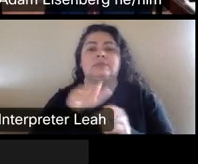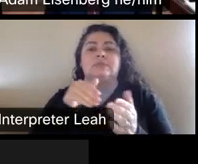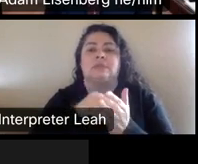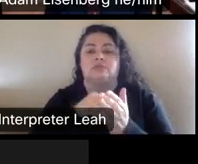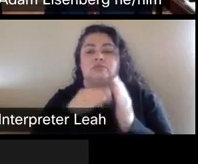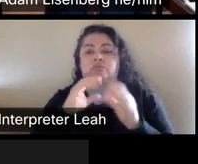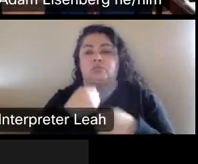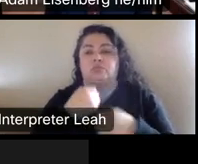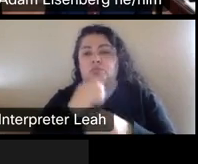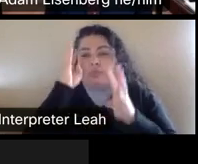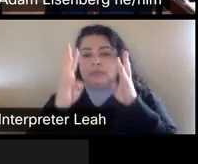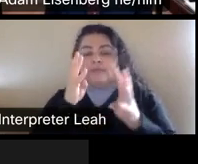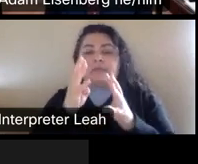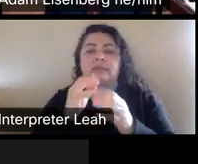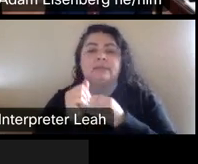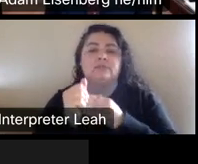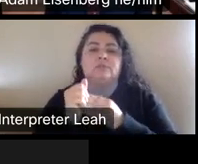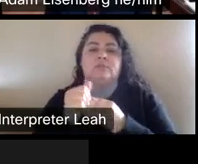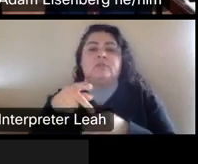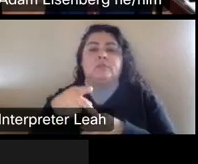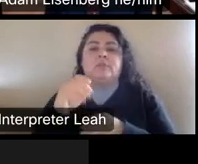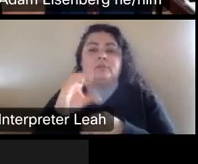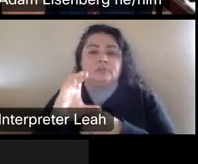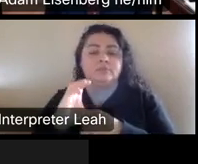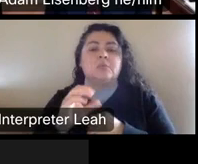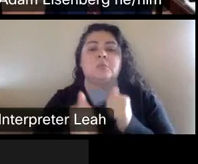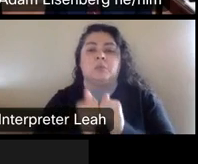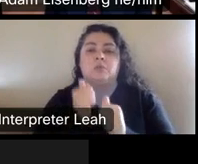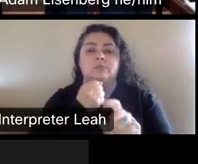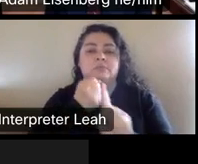And leadership of people of color, those who are most impacted by structural racism.